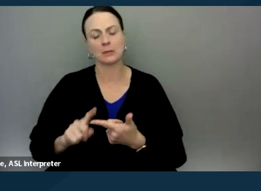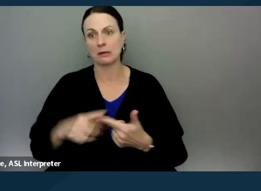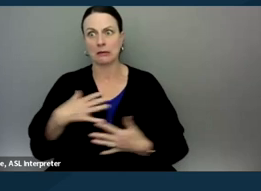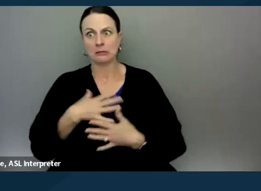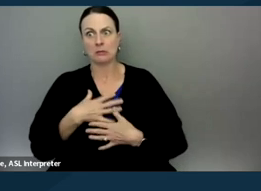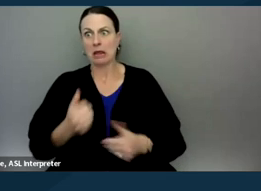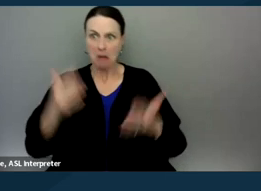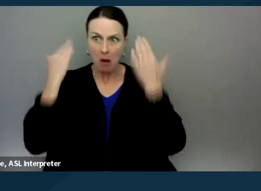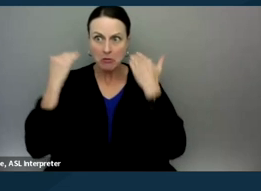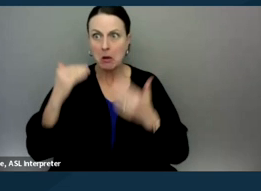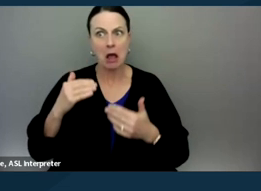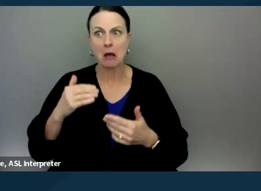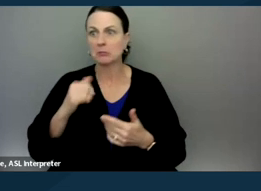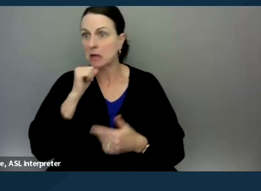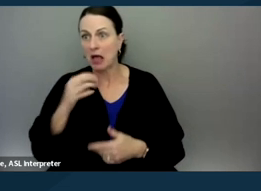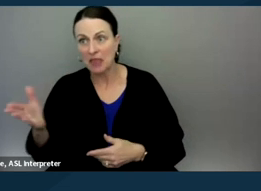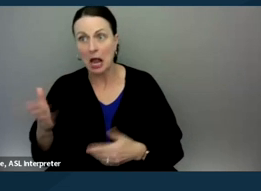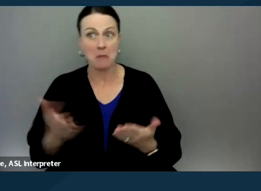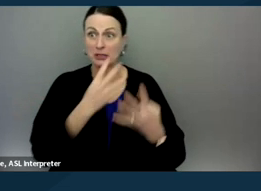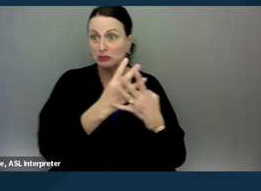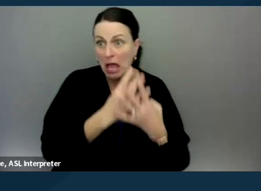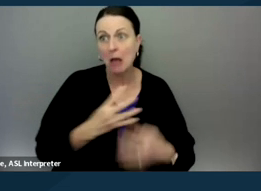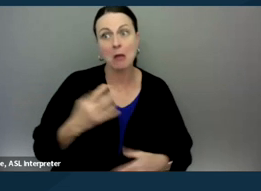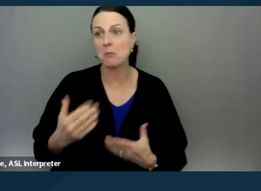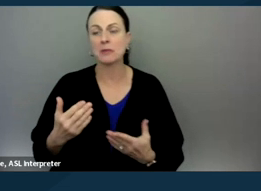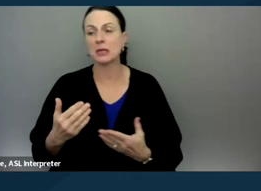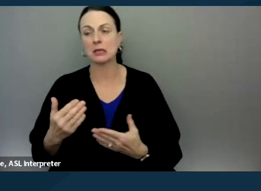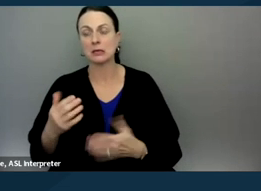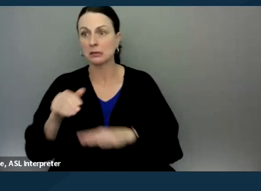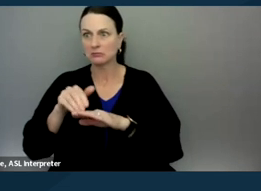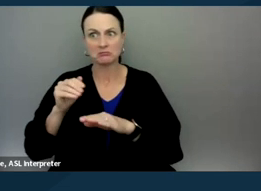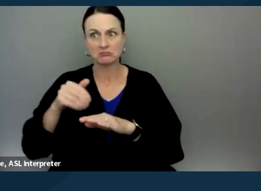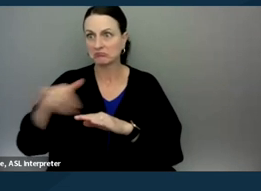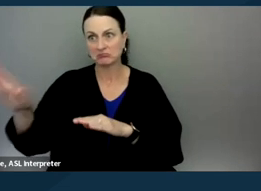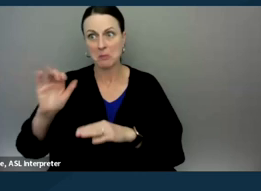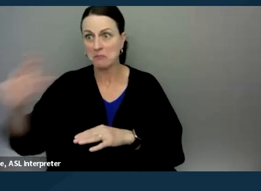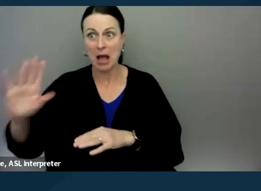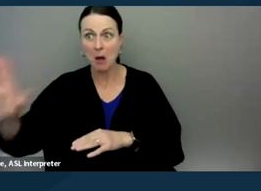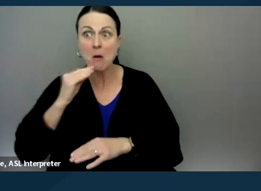they may not be present, they may be incarcerated, they may be deported. There's all kinds of reasons why, unfortunately,